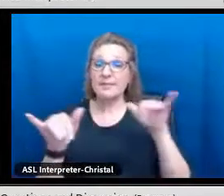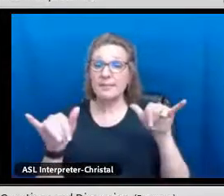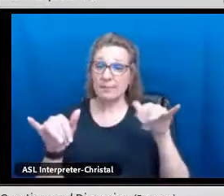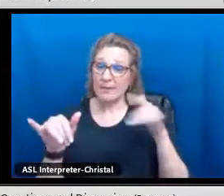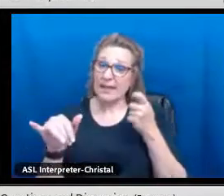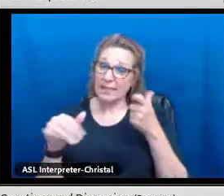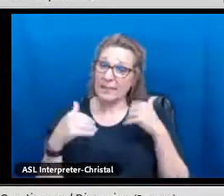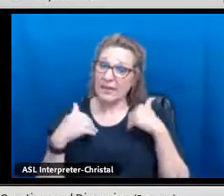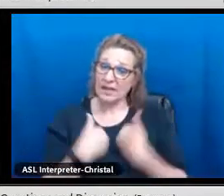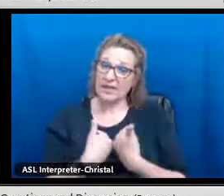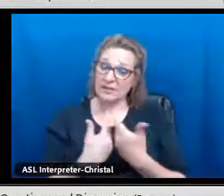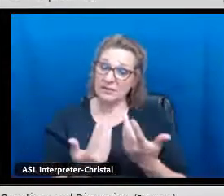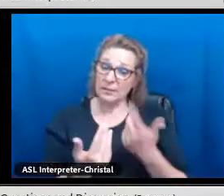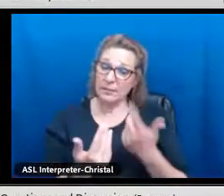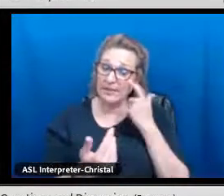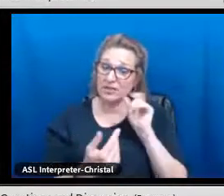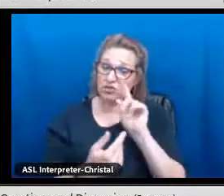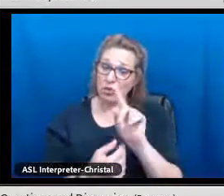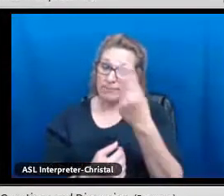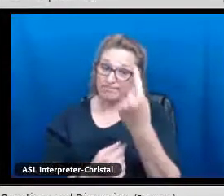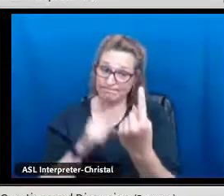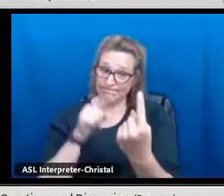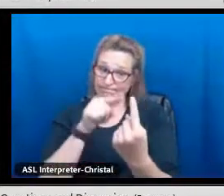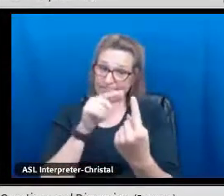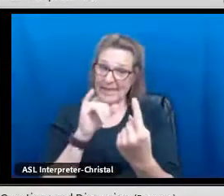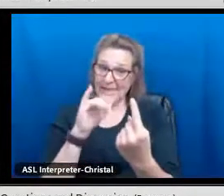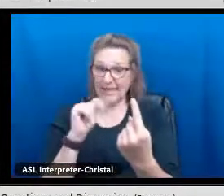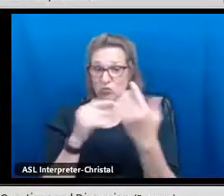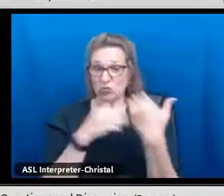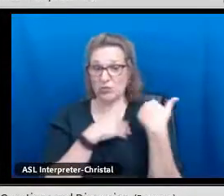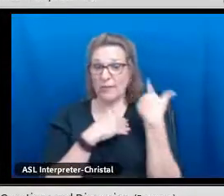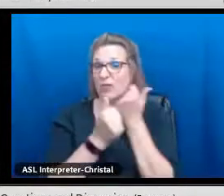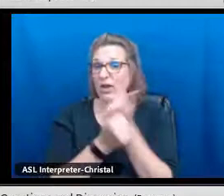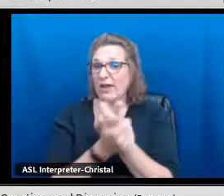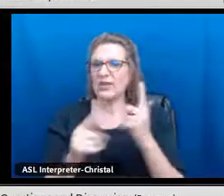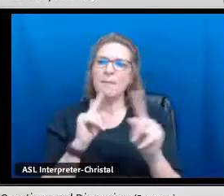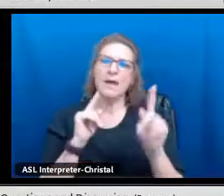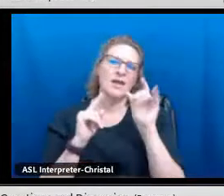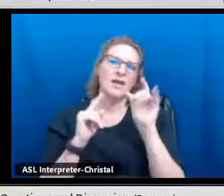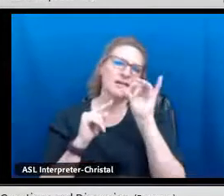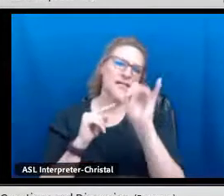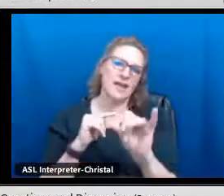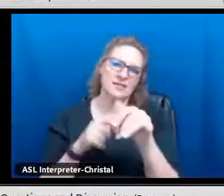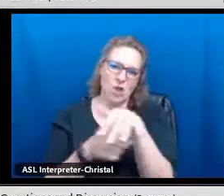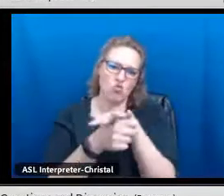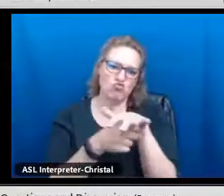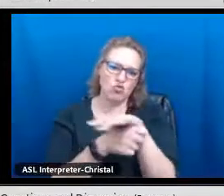It makes a big difference because you are able to manage a lot of the things that go